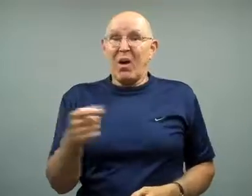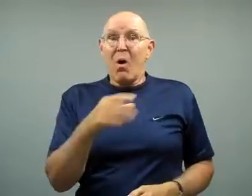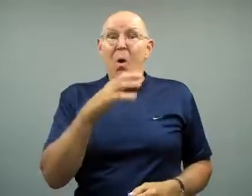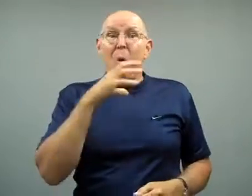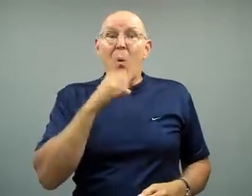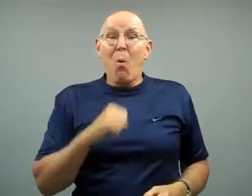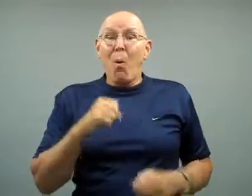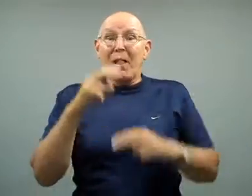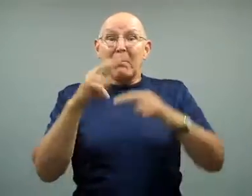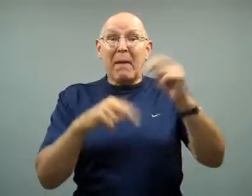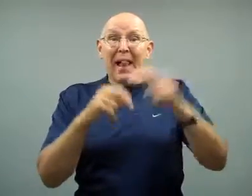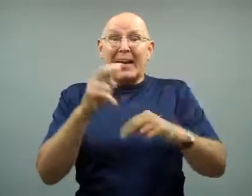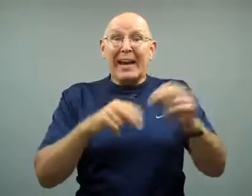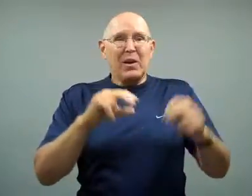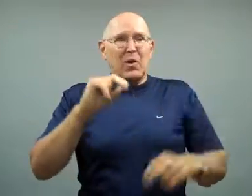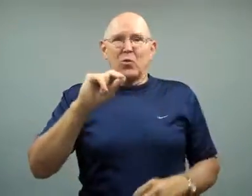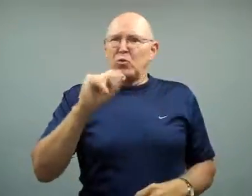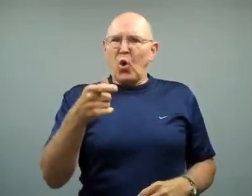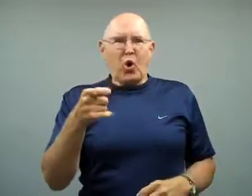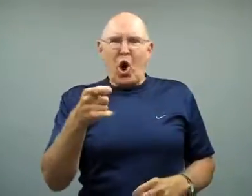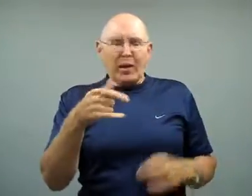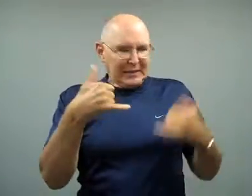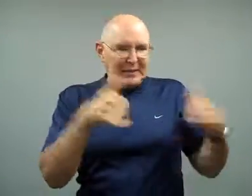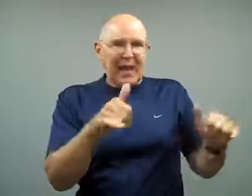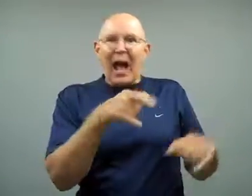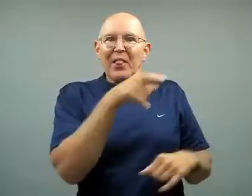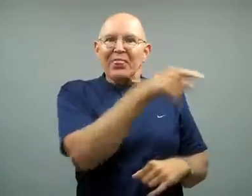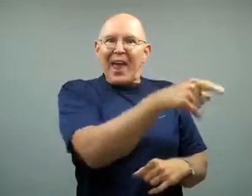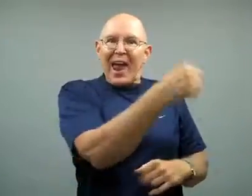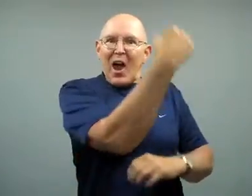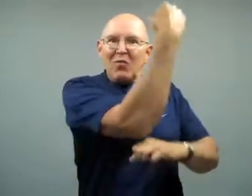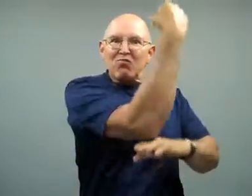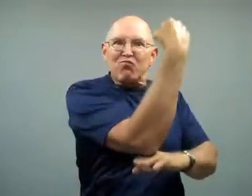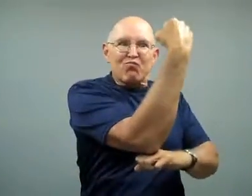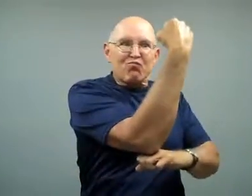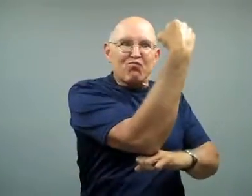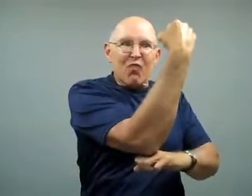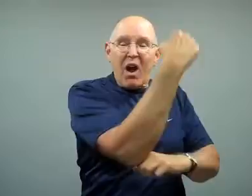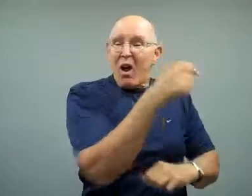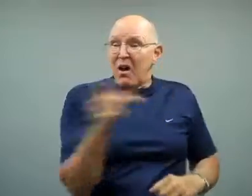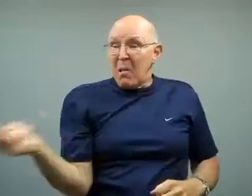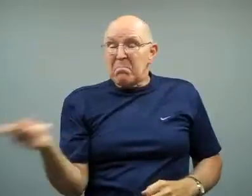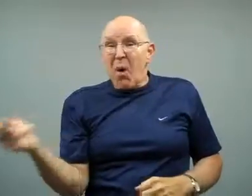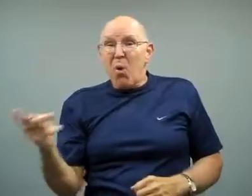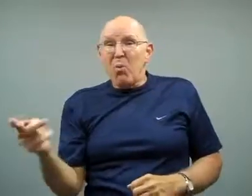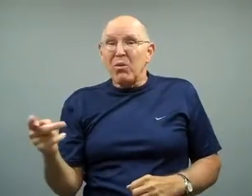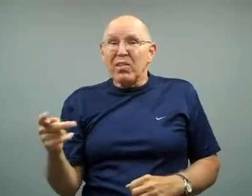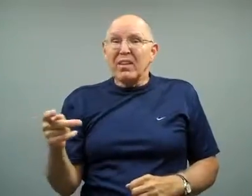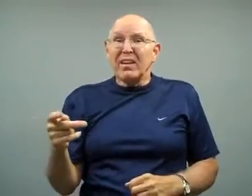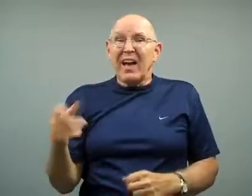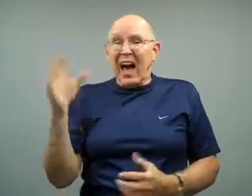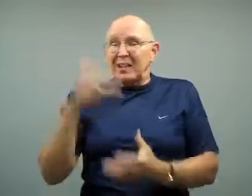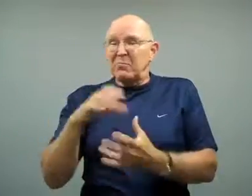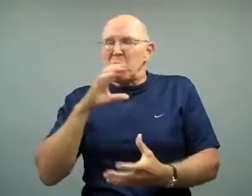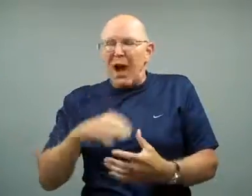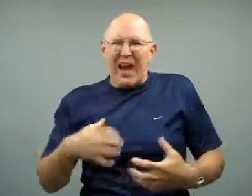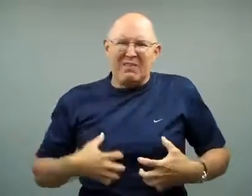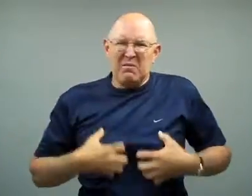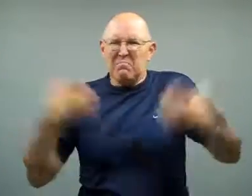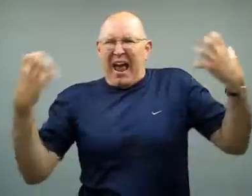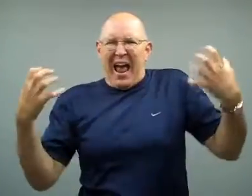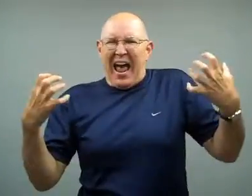The condemned building was still standing.